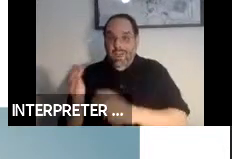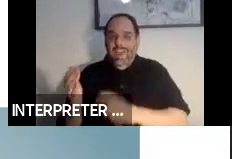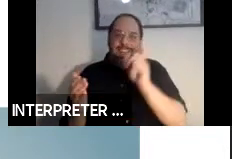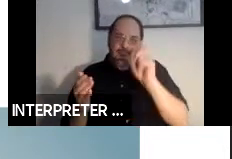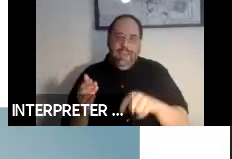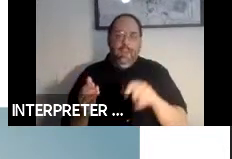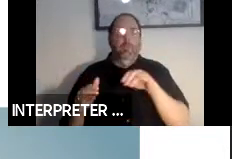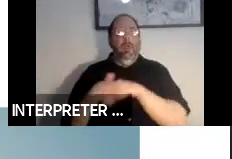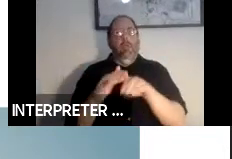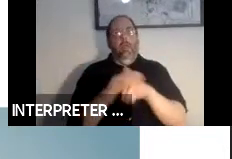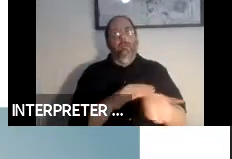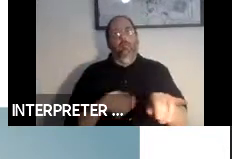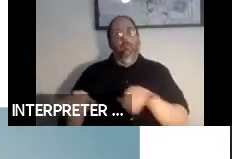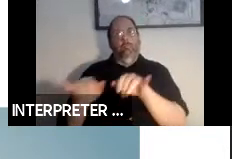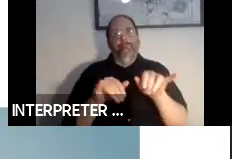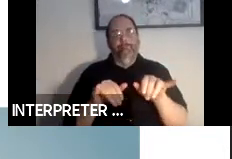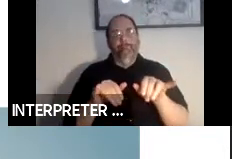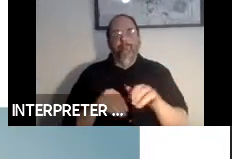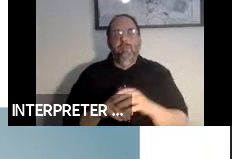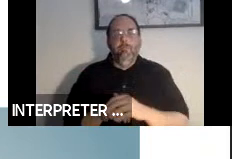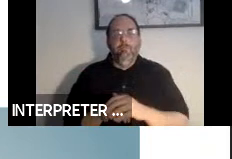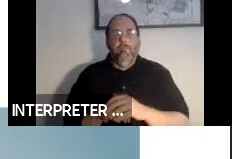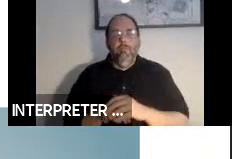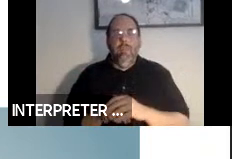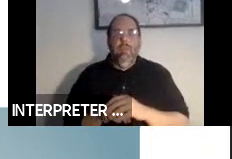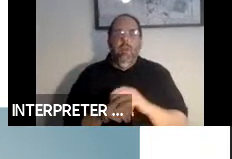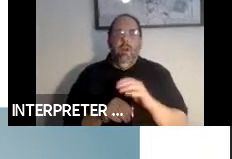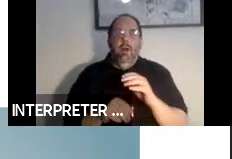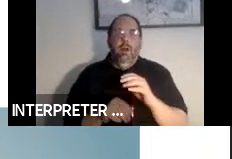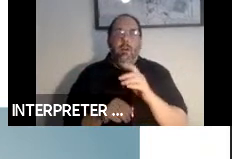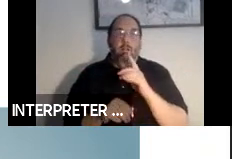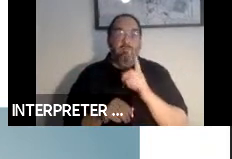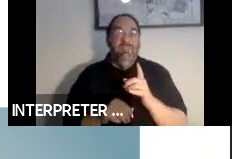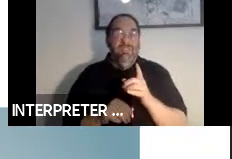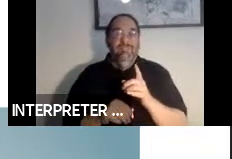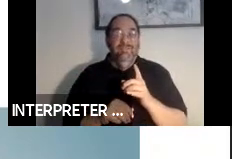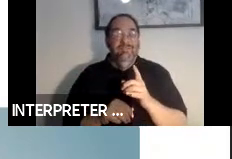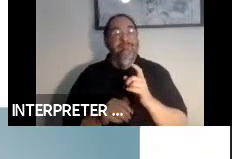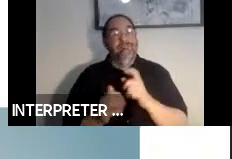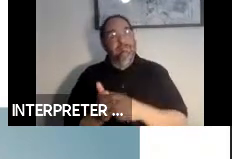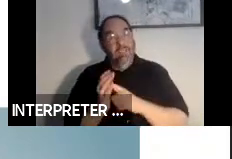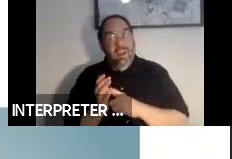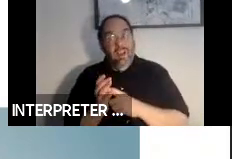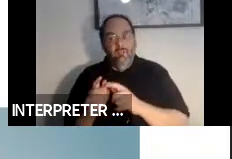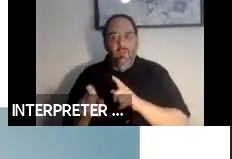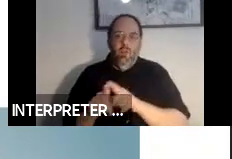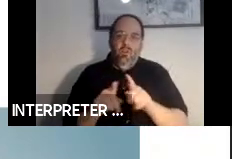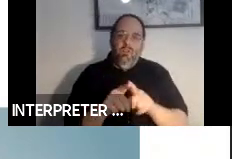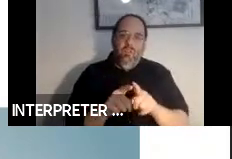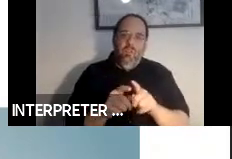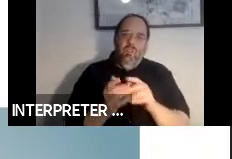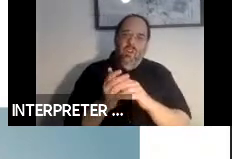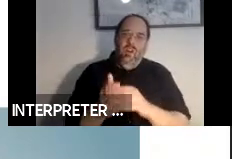It is absolutely imperative but it is also sort of often taken as an afterthought